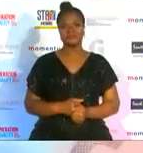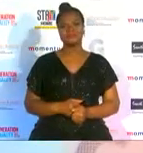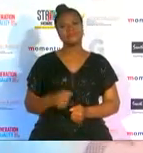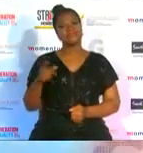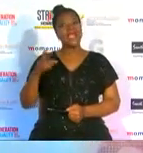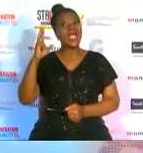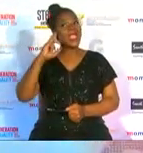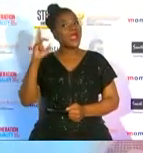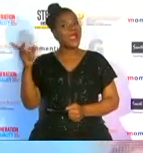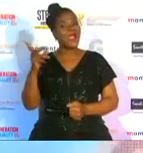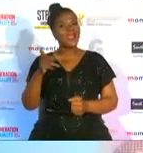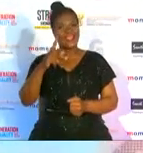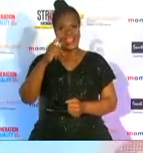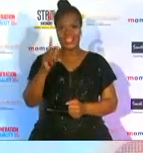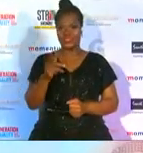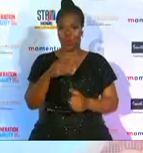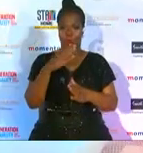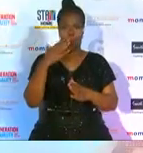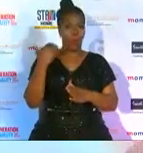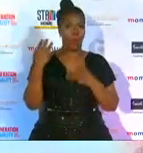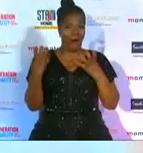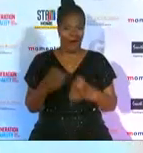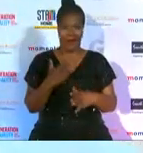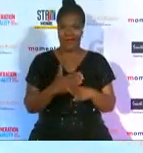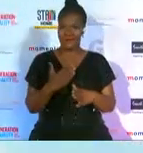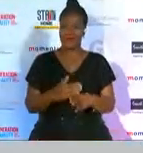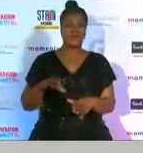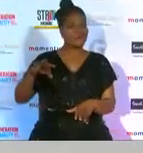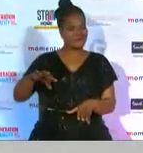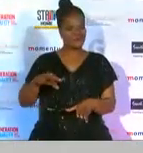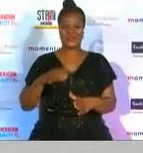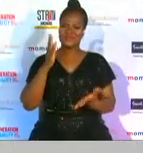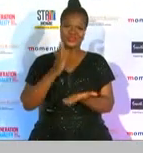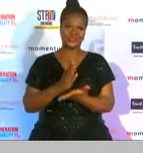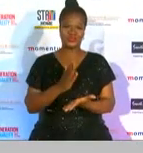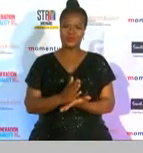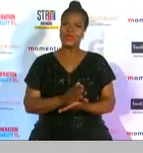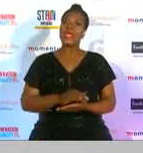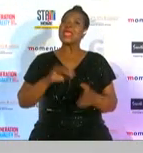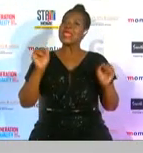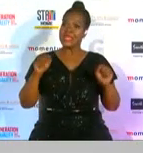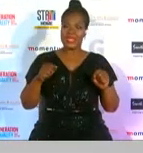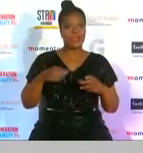already hard work pays my darling candidates